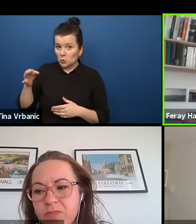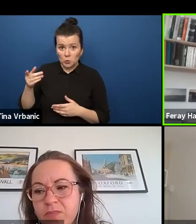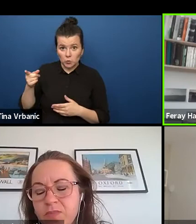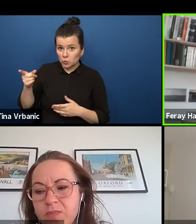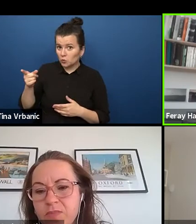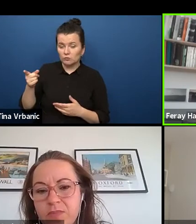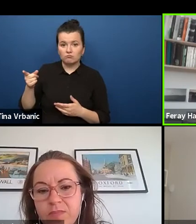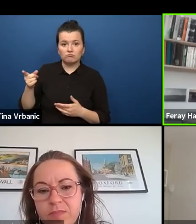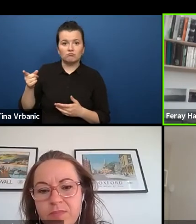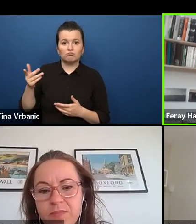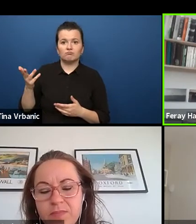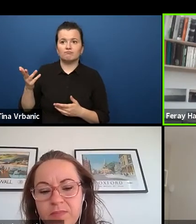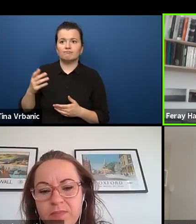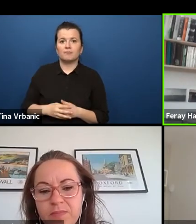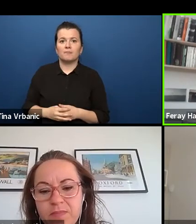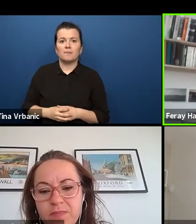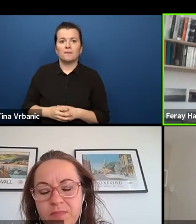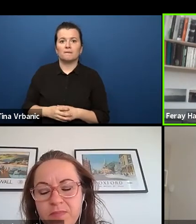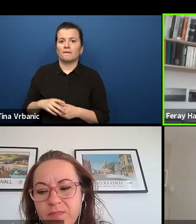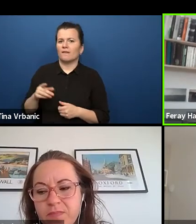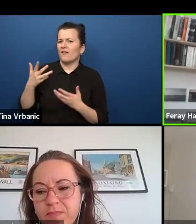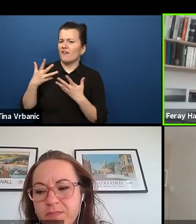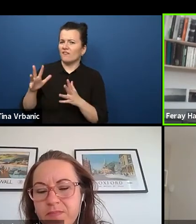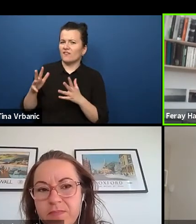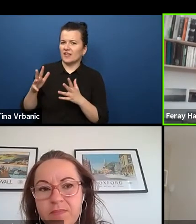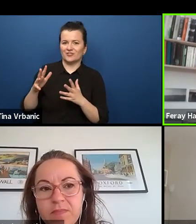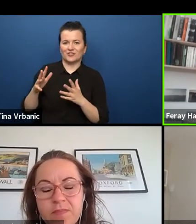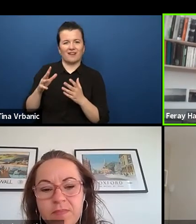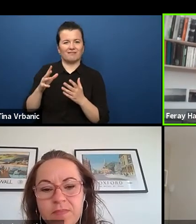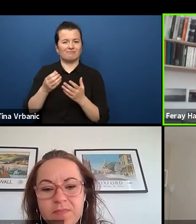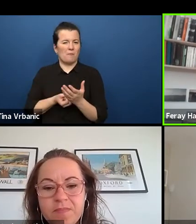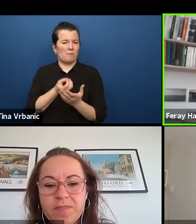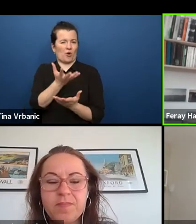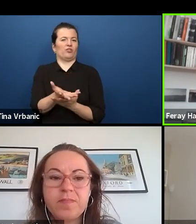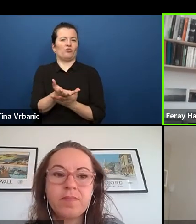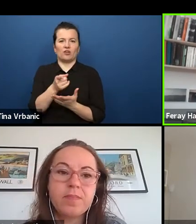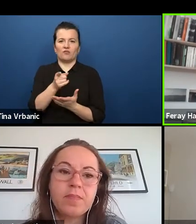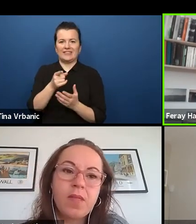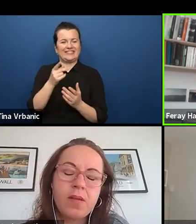You talked about your visions in your poetry slam very critically